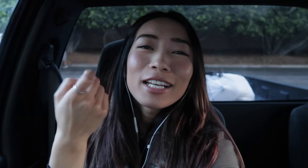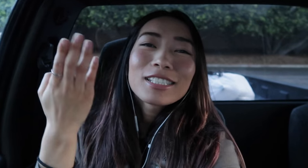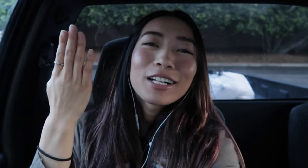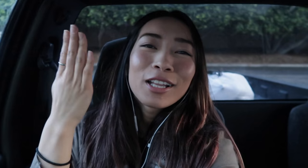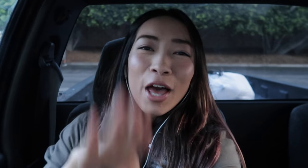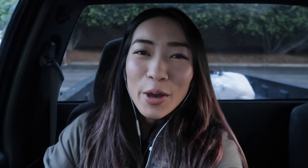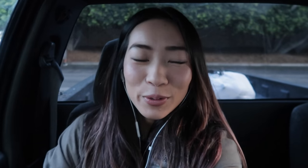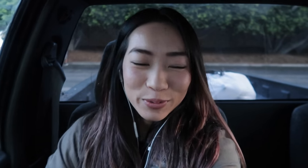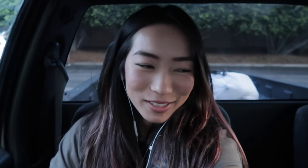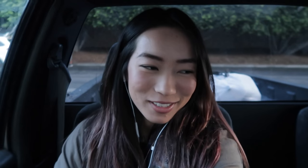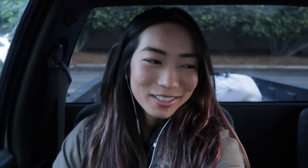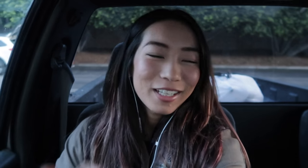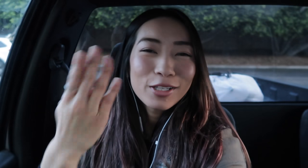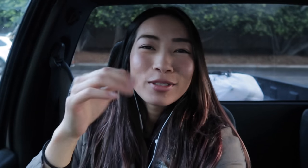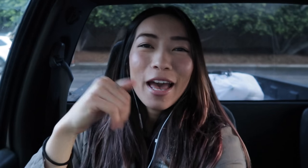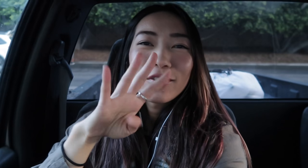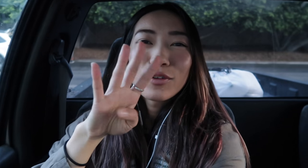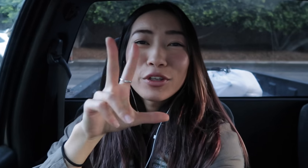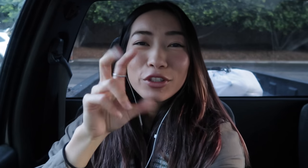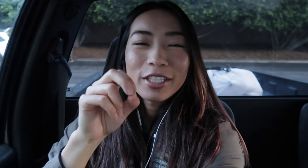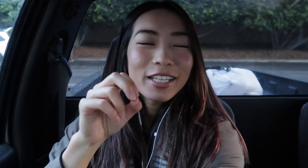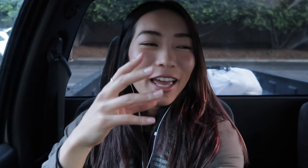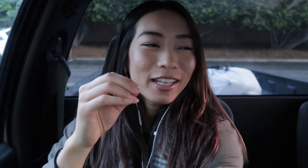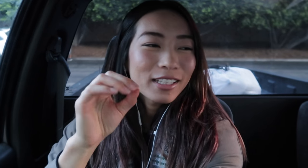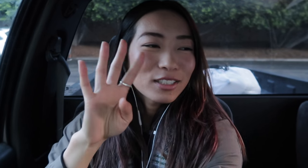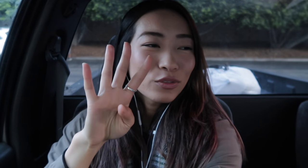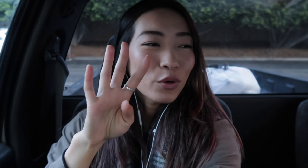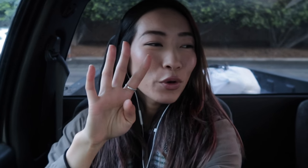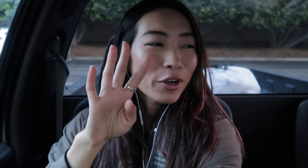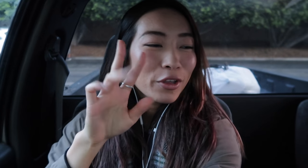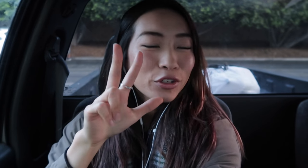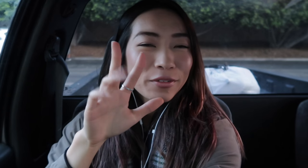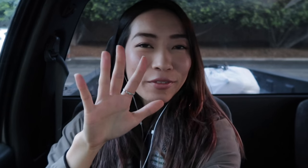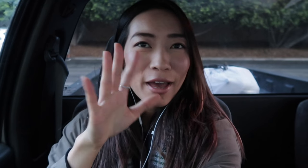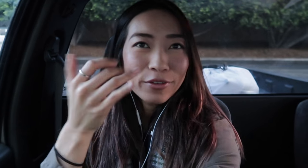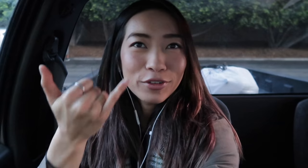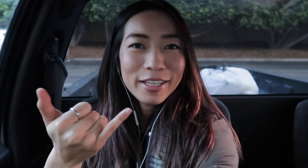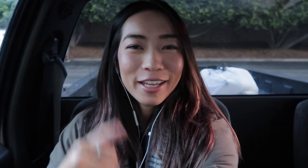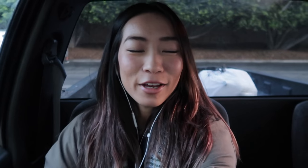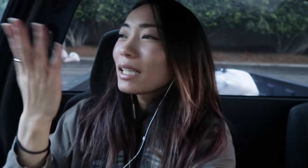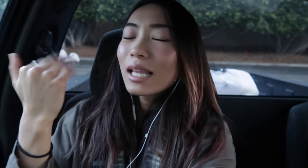they just closed! they close at 4:30 and it is 4:35 right now. And the